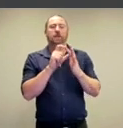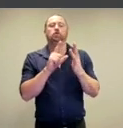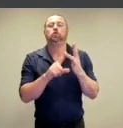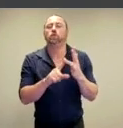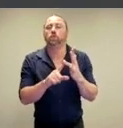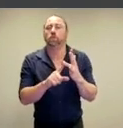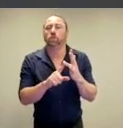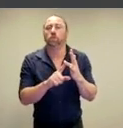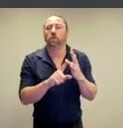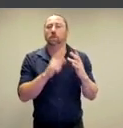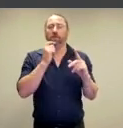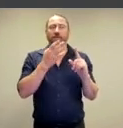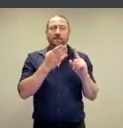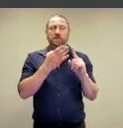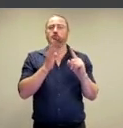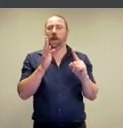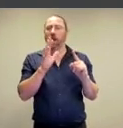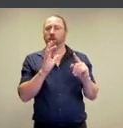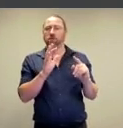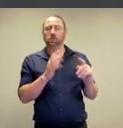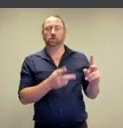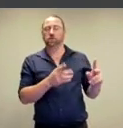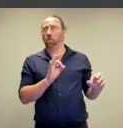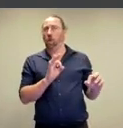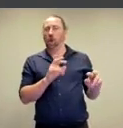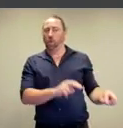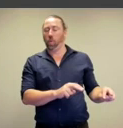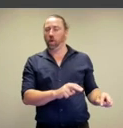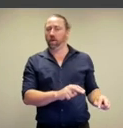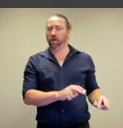sense of